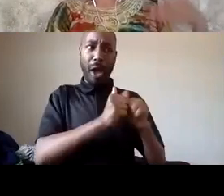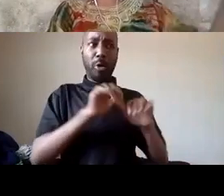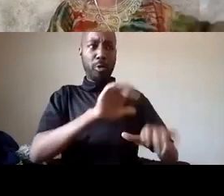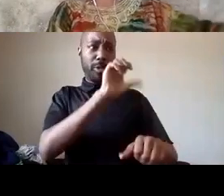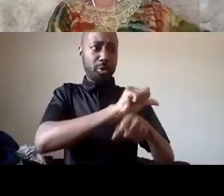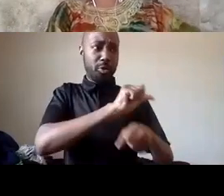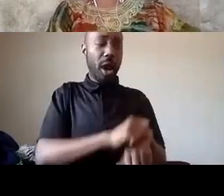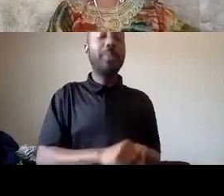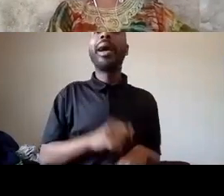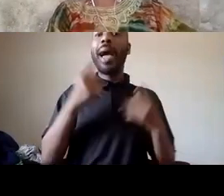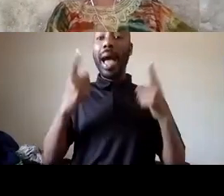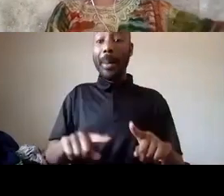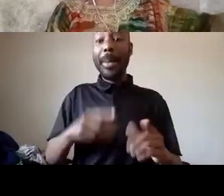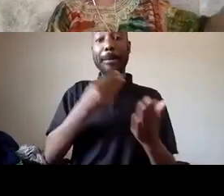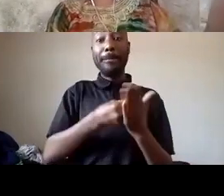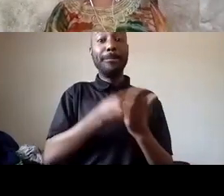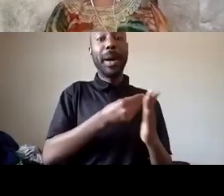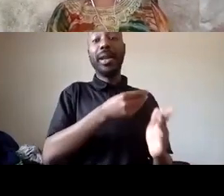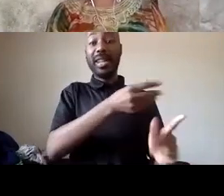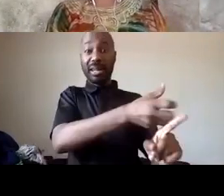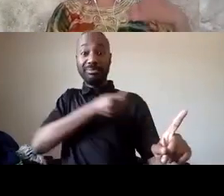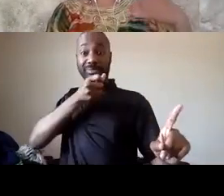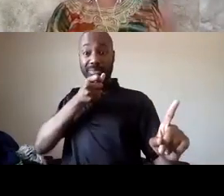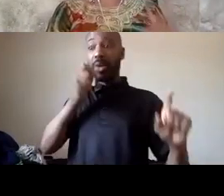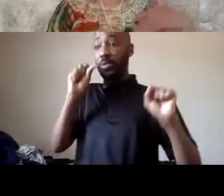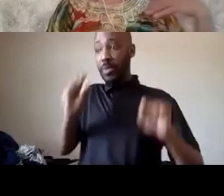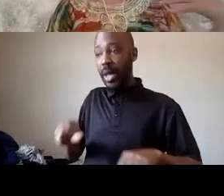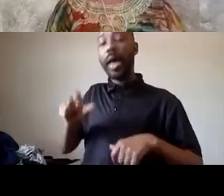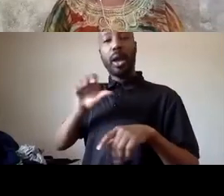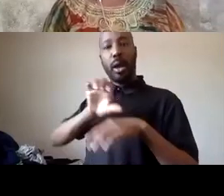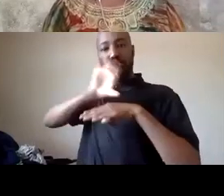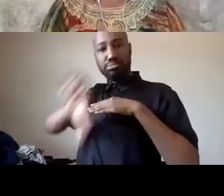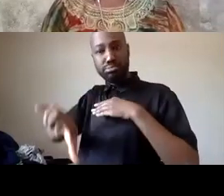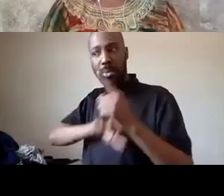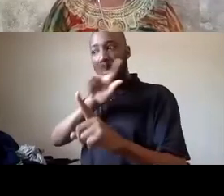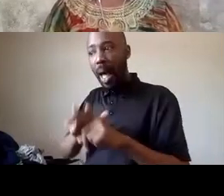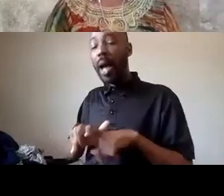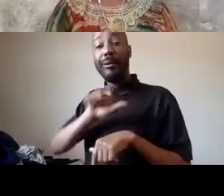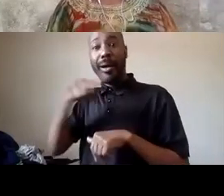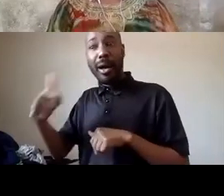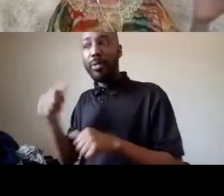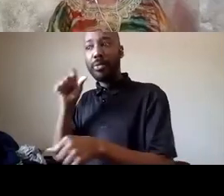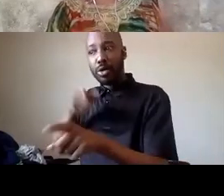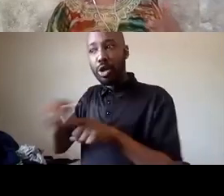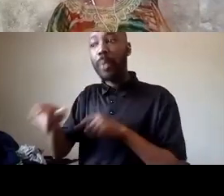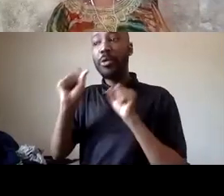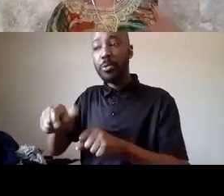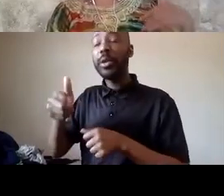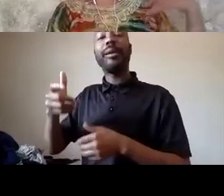real social workers when you defund the police you can hire real drug rehab counselors when you defund the police you can hire